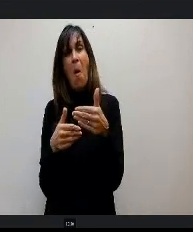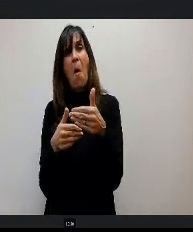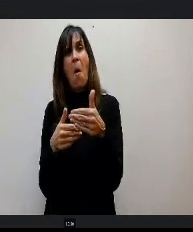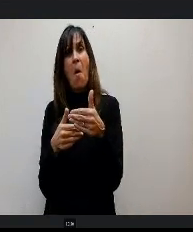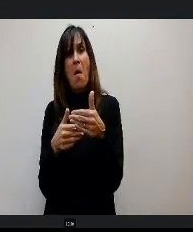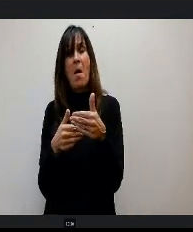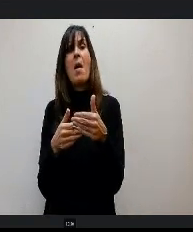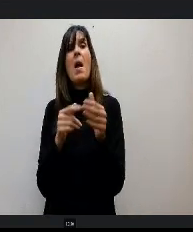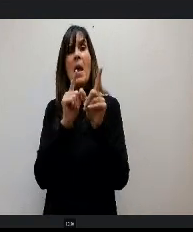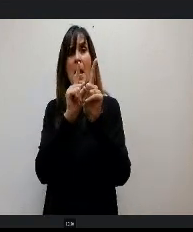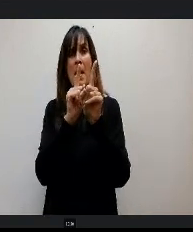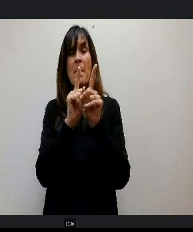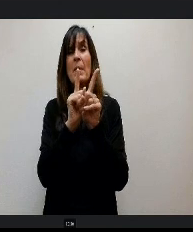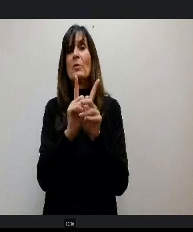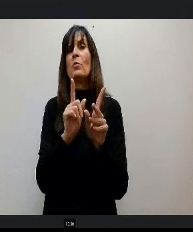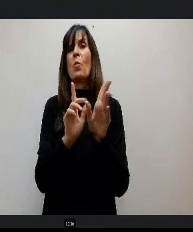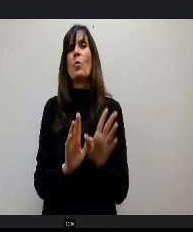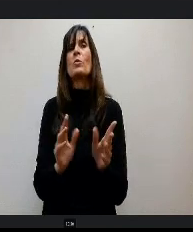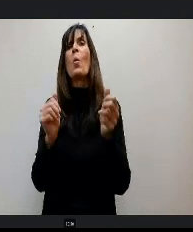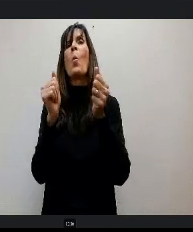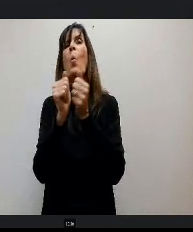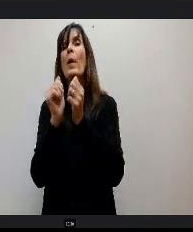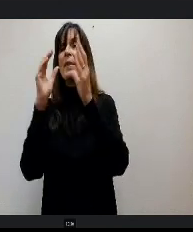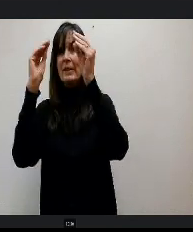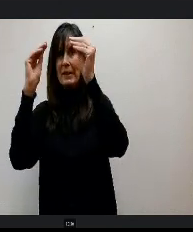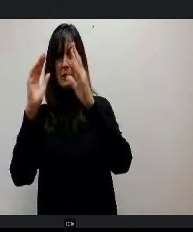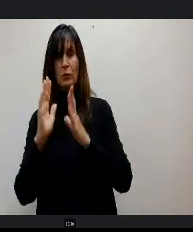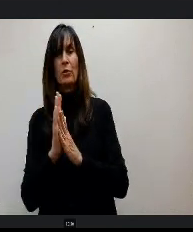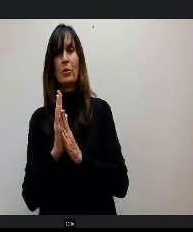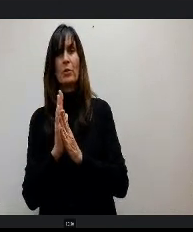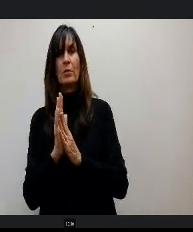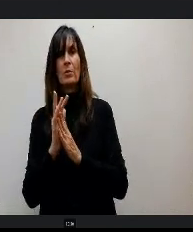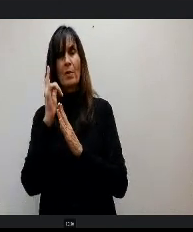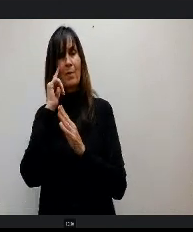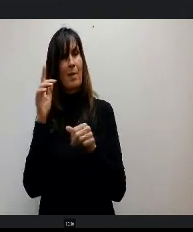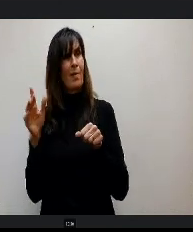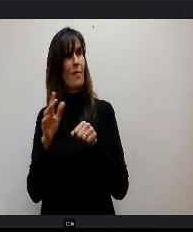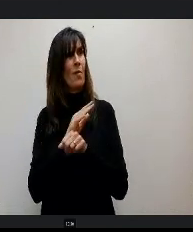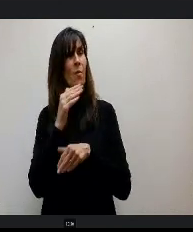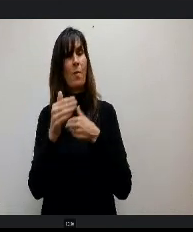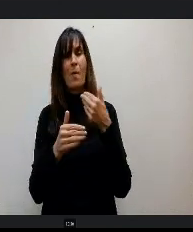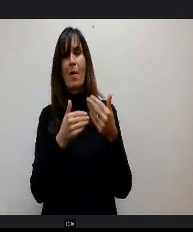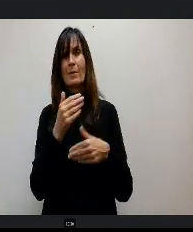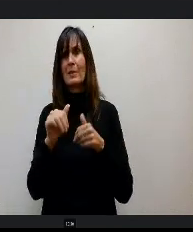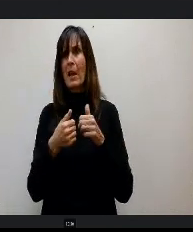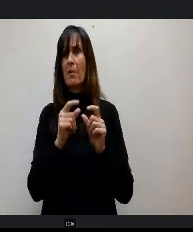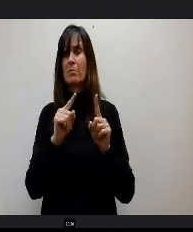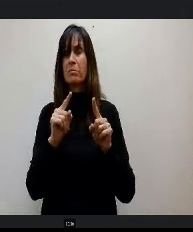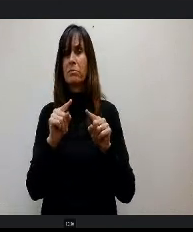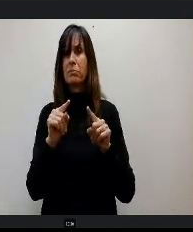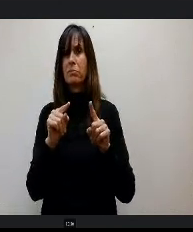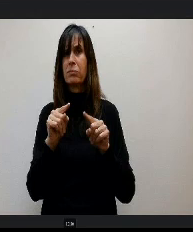each teacher and I thought the entire like process how they go to school is very, very different than anything else I've ever seen. Yeah